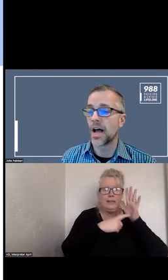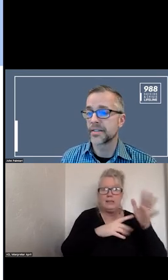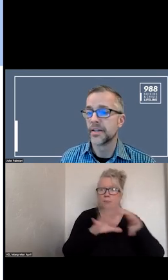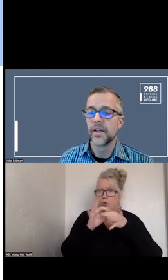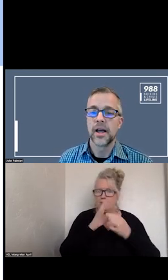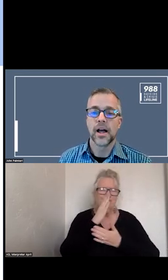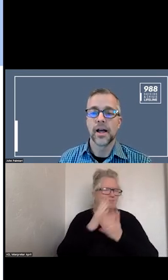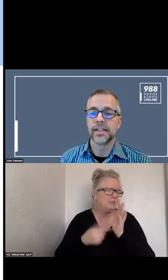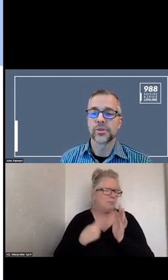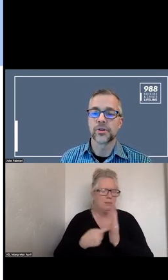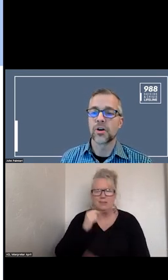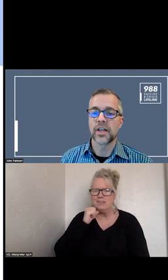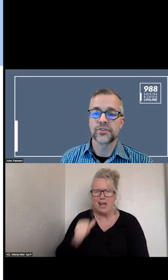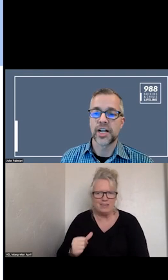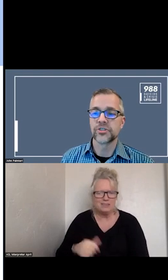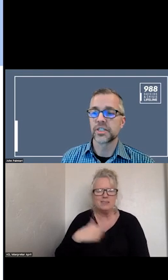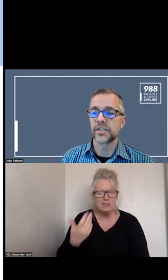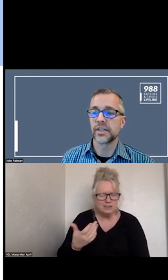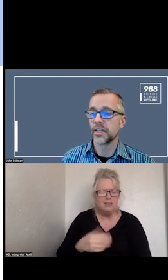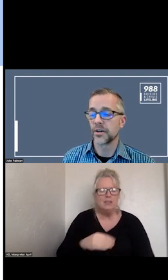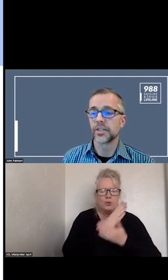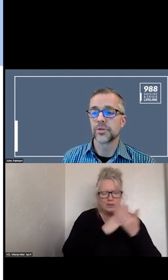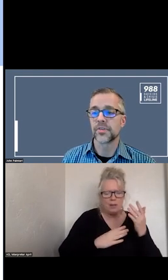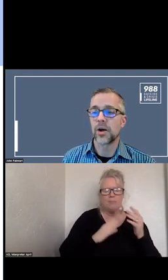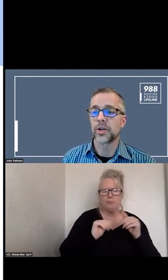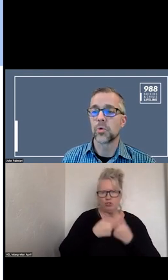NOT. THERE ARE A LOT OF CHALLENGES HERE IN TERMS OF HOW WE